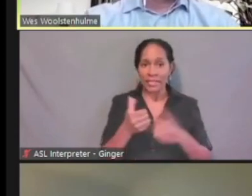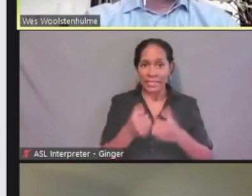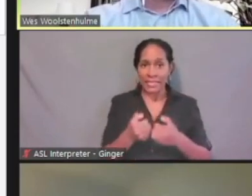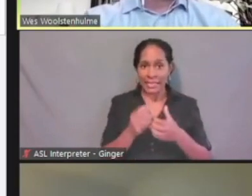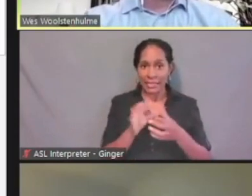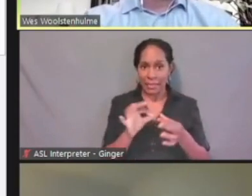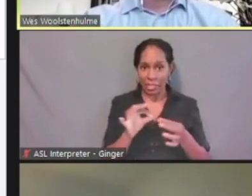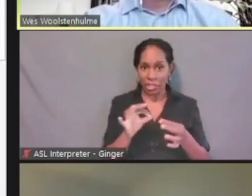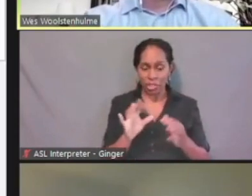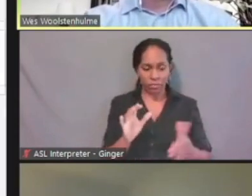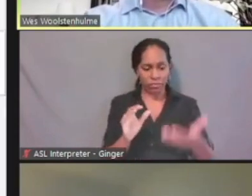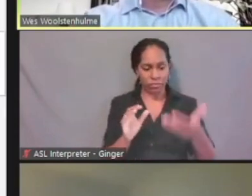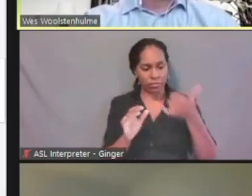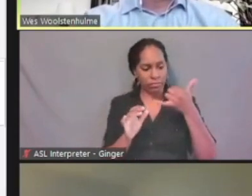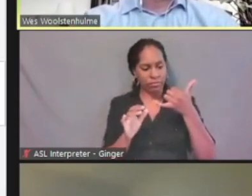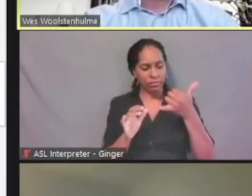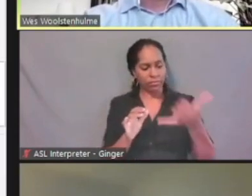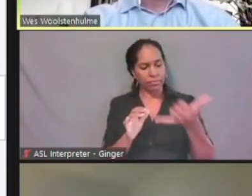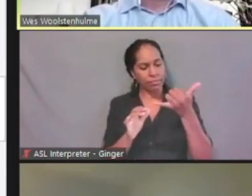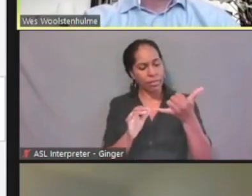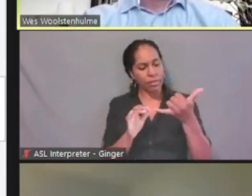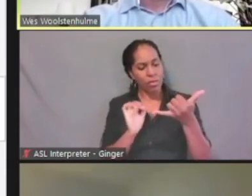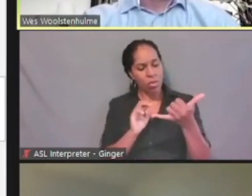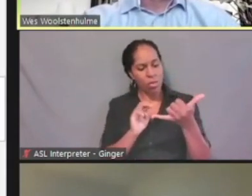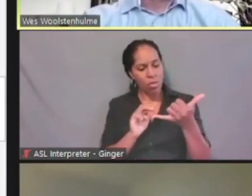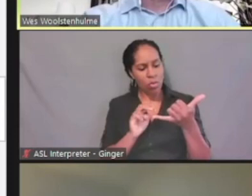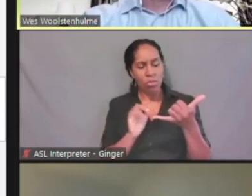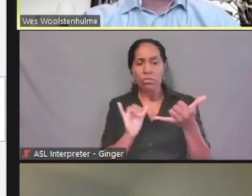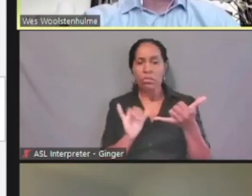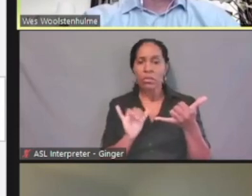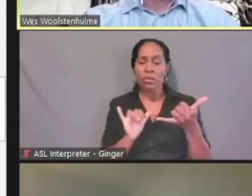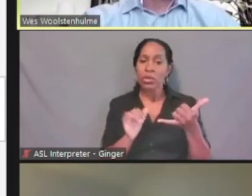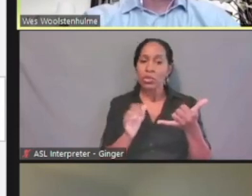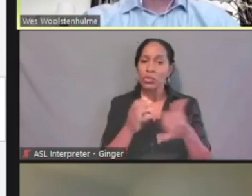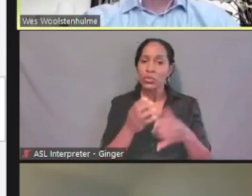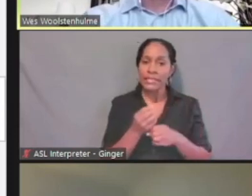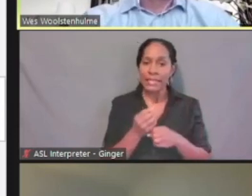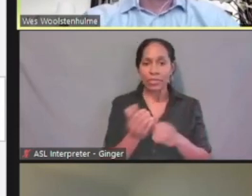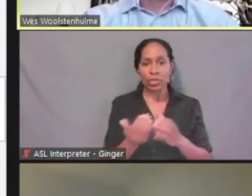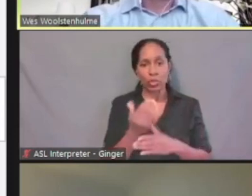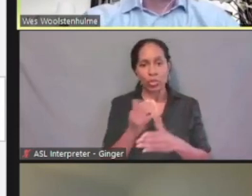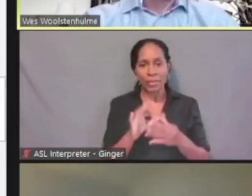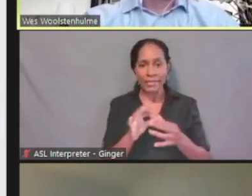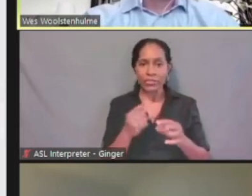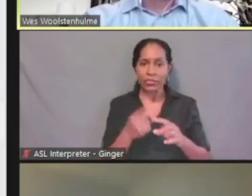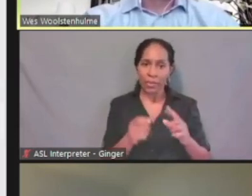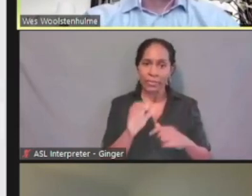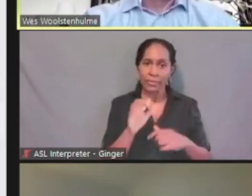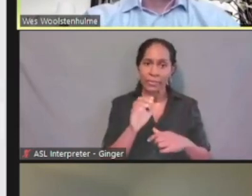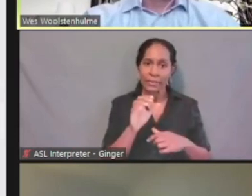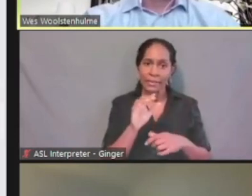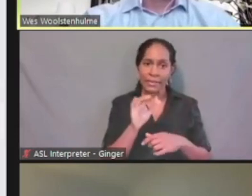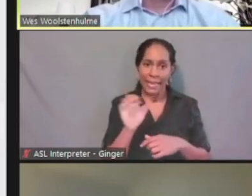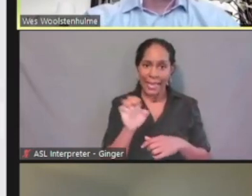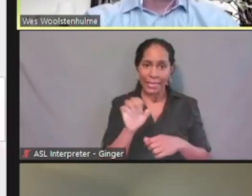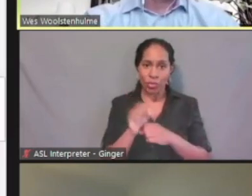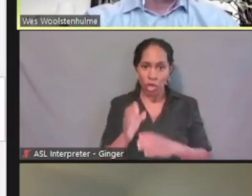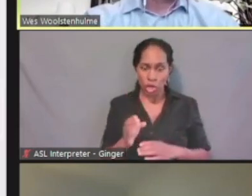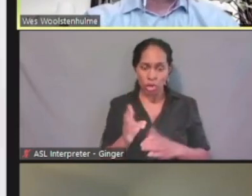Hey, you received a new message from your caseworker, log in to view it, and we'll show that as well.